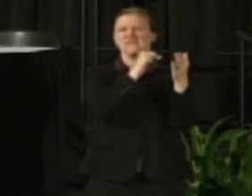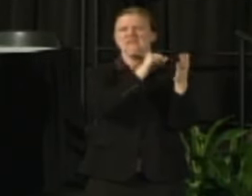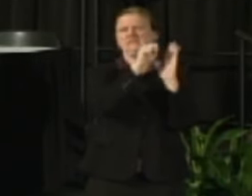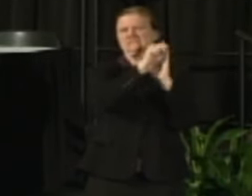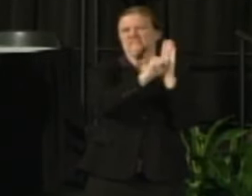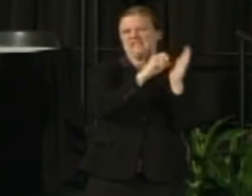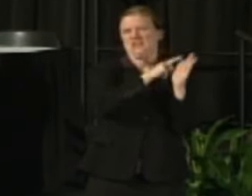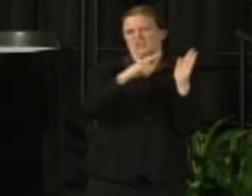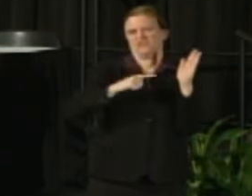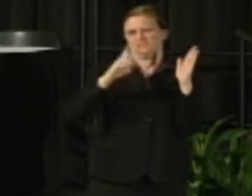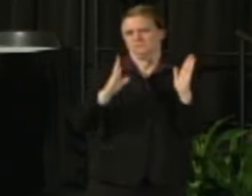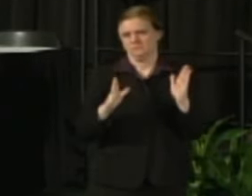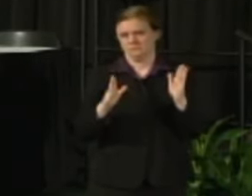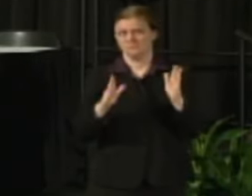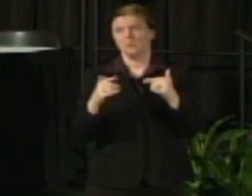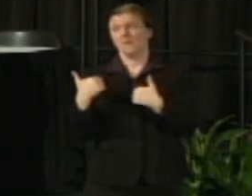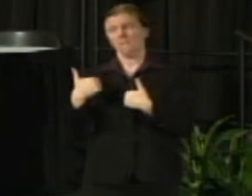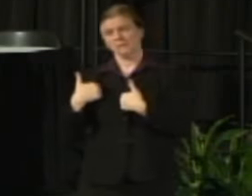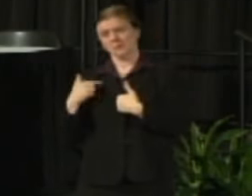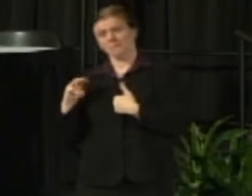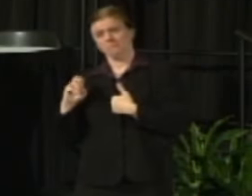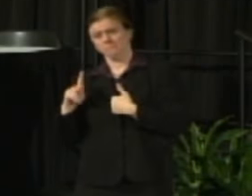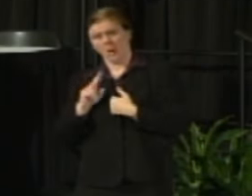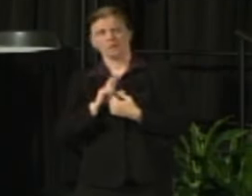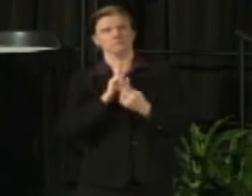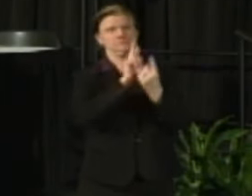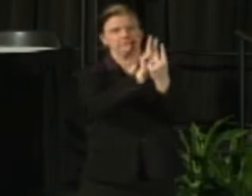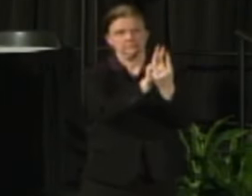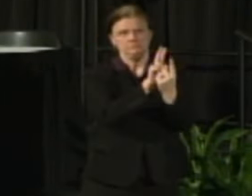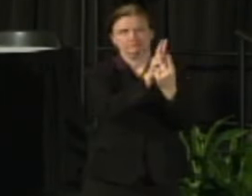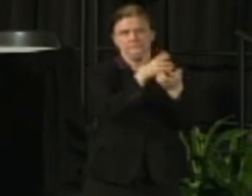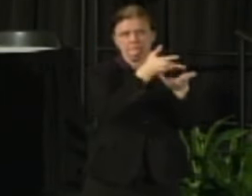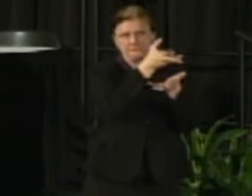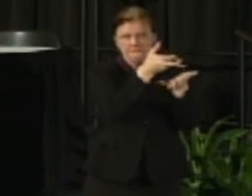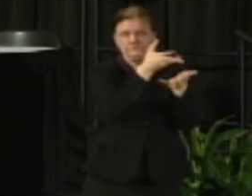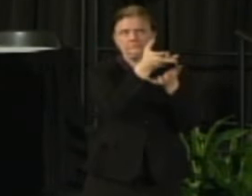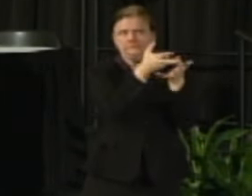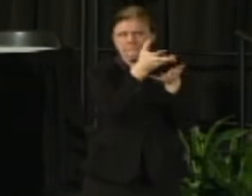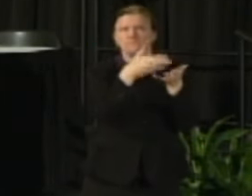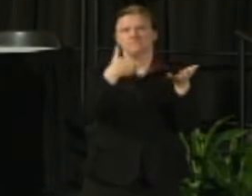Those are the people that Mark and I have been meeting with and will continue to meet with over coming months.